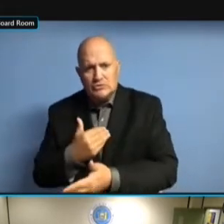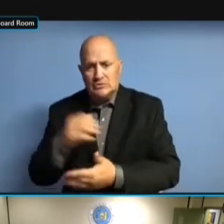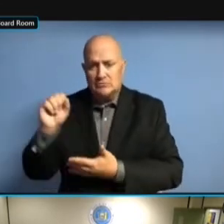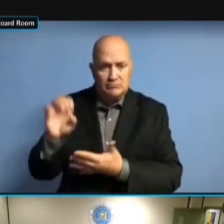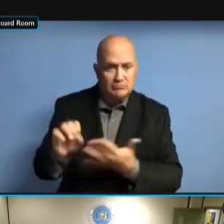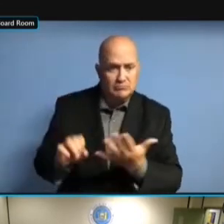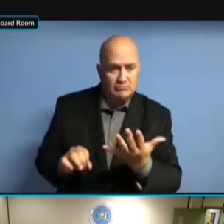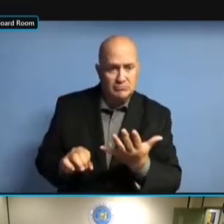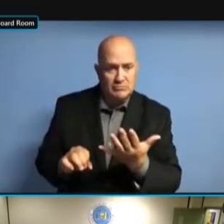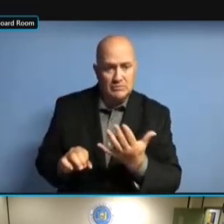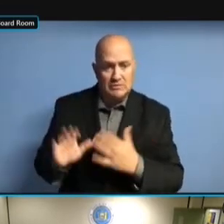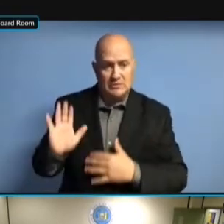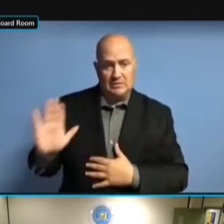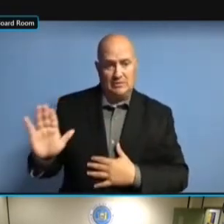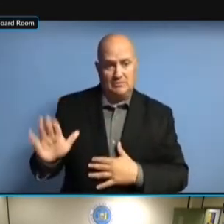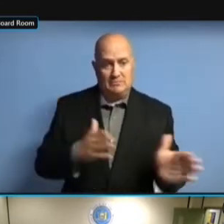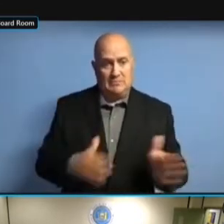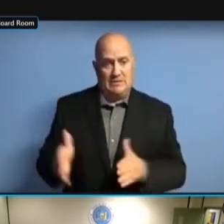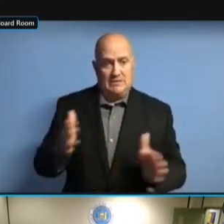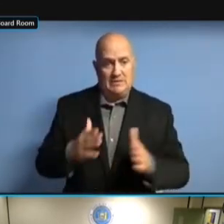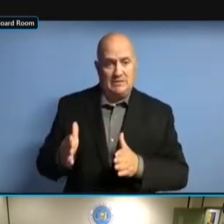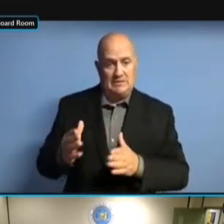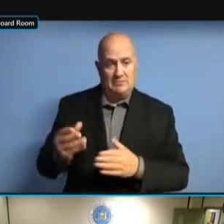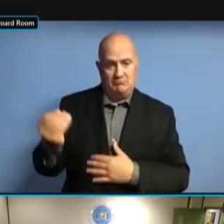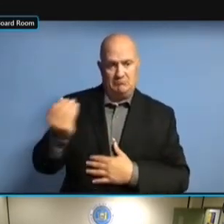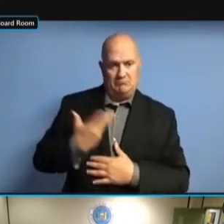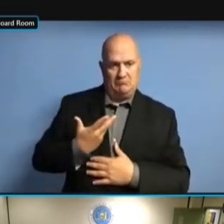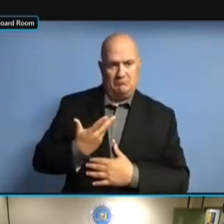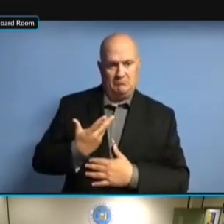WAS DESCRIBED TO US, WAS TO WAS DESCRIBED TO US, WAS TO SUBMIT WAS DESCRIBED TO US, WAS TO SUBMIT A WAS DESCRIBED TO US, WAS TO SUBMIT A WHOLE WAS DESCRIBED TO US, WAS TO SUBMIT A WHOLE NEW WAS DESCRIBED TO US, WAS TO SUBMIT A WHOLE NEW VERSION WAS DESCRIBED TO US, WAS TO SUBMIT A WHOLE NEW VERSION OF SUBMIT A WHOLE NEW VERSION OF SUBMIT A WHOLE NEW VERSION OF THE SUBMIT A WHOLE NEW VERSION OF THE SOFTWARE SUBMIT A WHOLE NEW VERSION OF THE SOFTWARE IN SUBMIT A WHOLE NEW VERSION OF THE SOFTWARE IN THE SUBMIT A WHOLE NEW VERSION OF THE SOFTWARE IN THE BEGINNING SUBMIT A WHOLE NEW VERSION OF THE SOFTWARE IN THE BEGINNING OF THE SOFTWARE IN THE BEGINNING OF